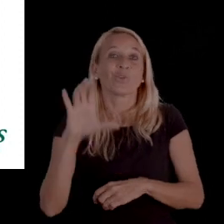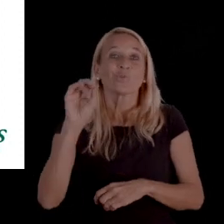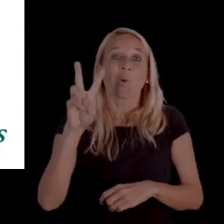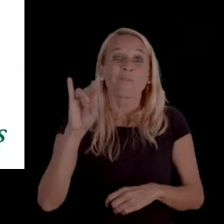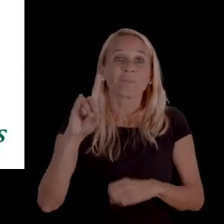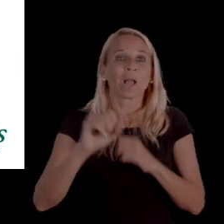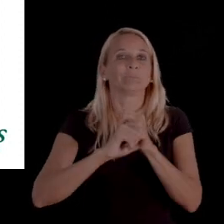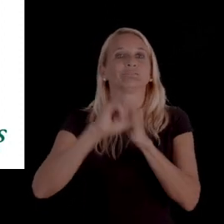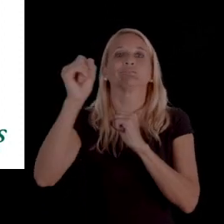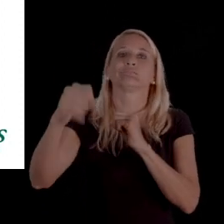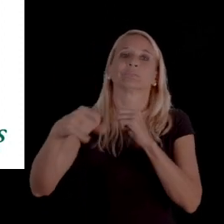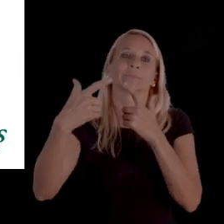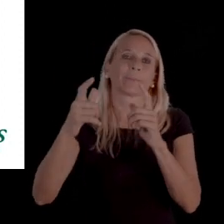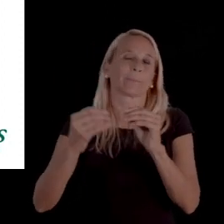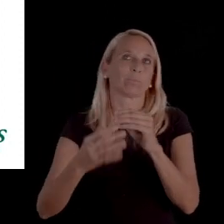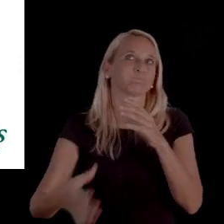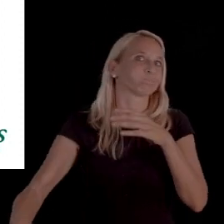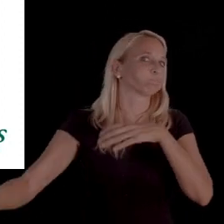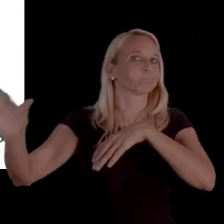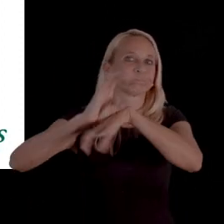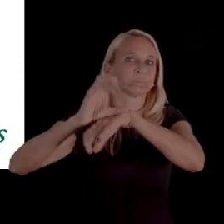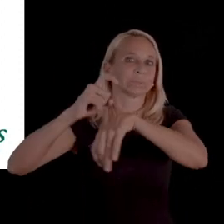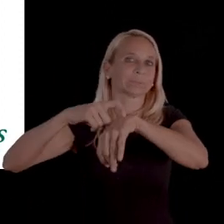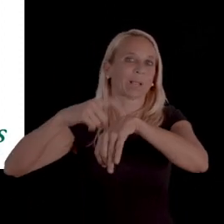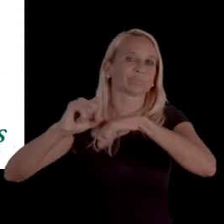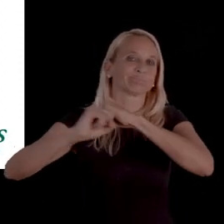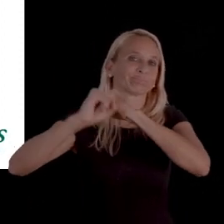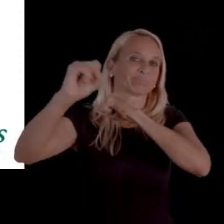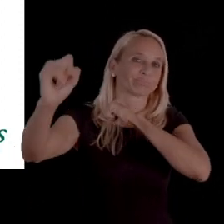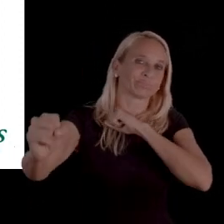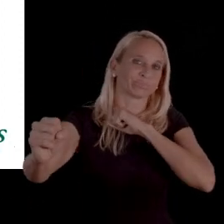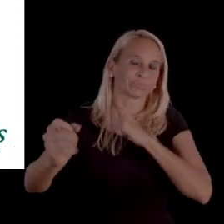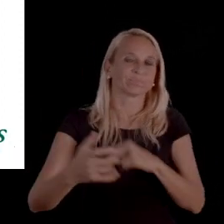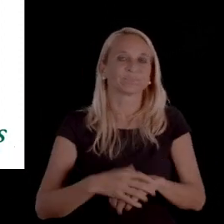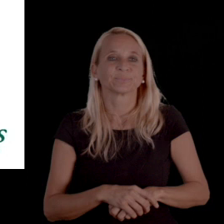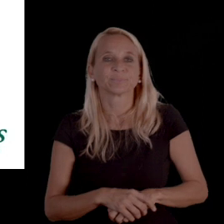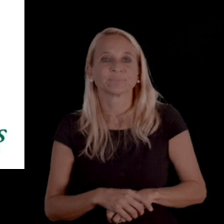Covid extensions further allowed for additional time.